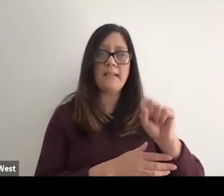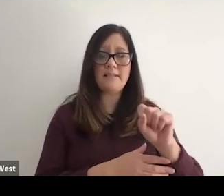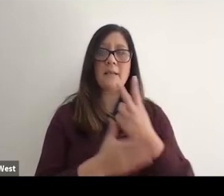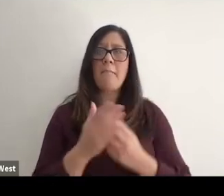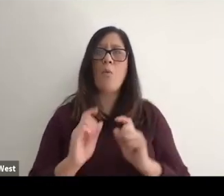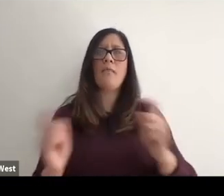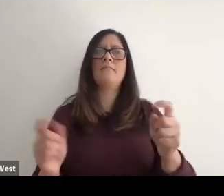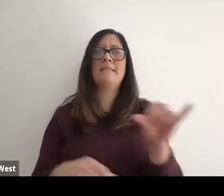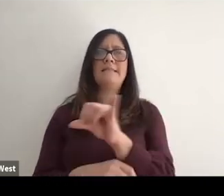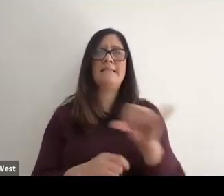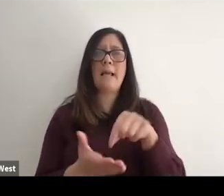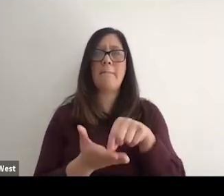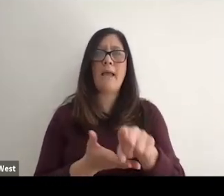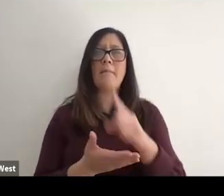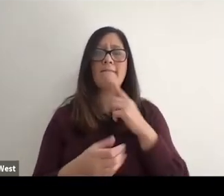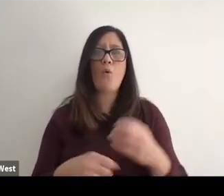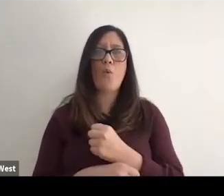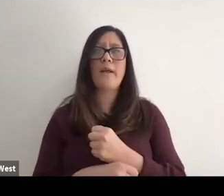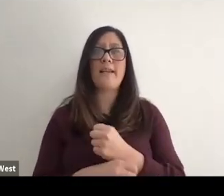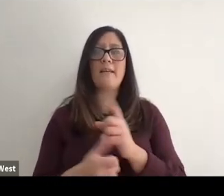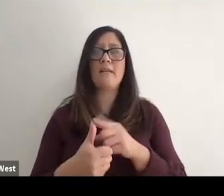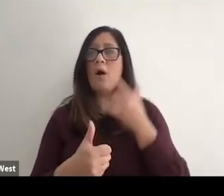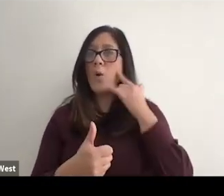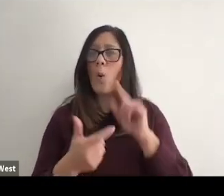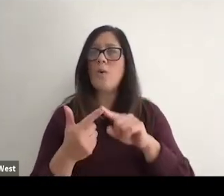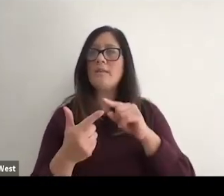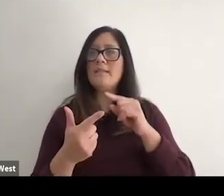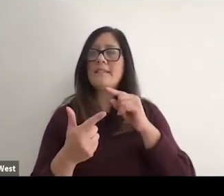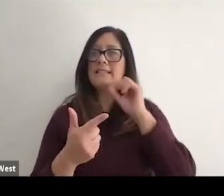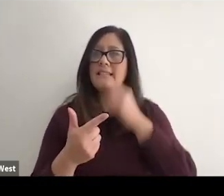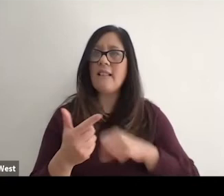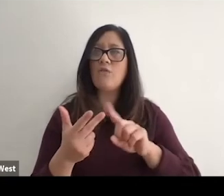there's equity in that payment system. Prior to that Paralympians were making,